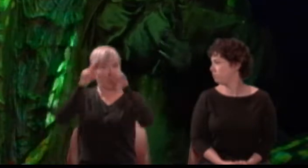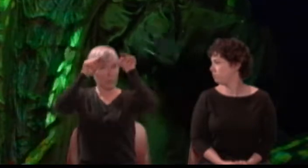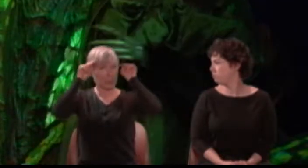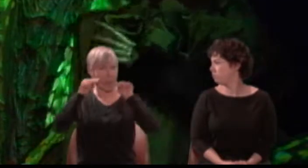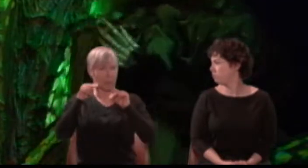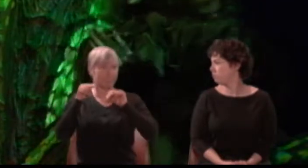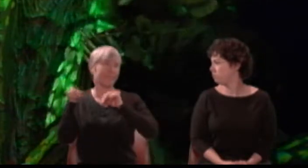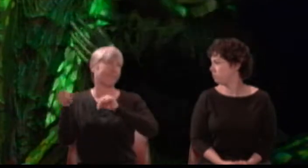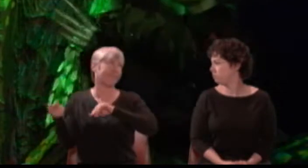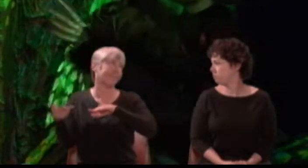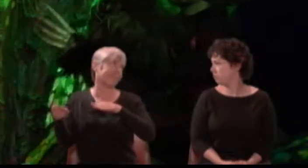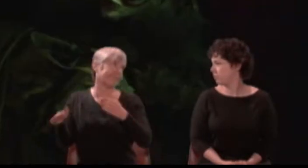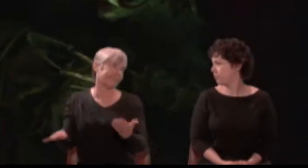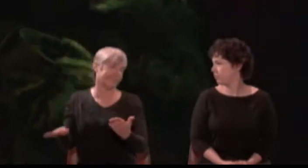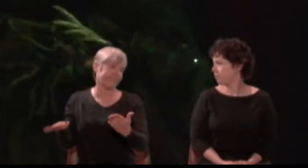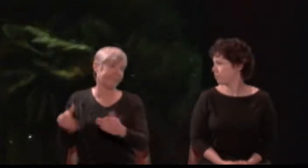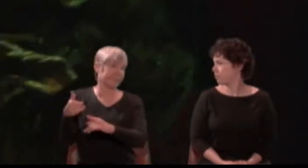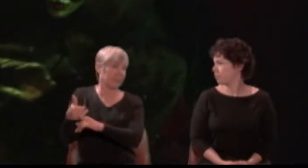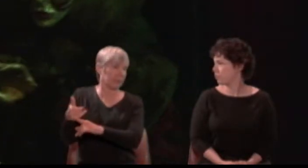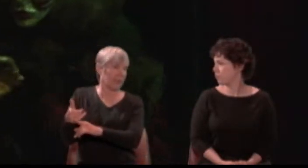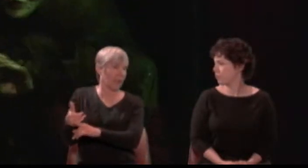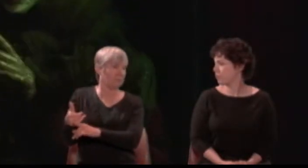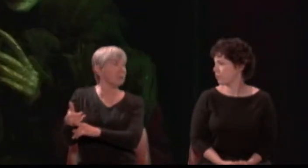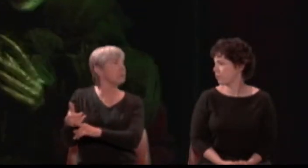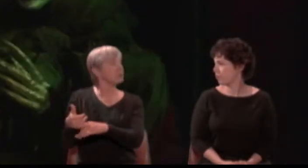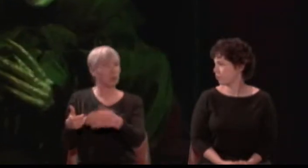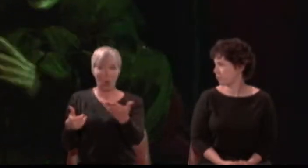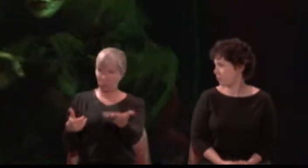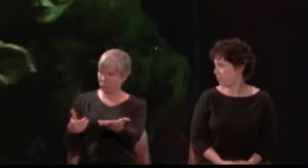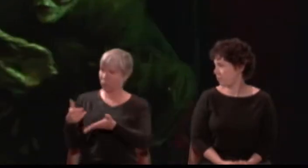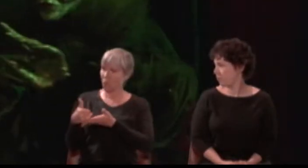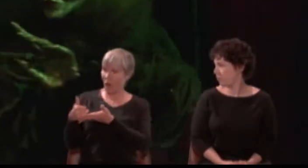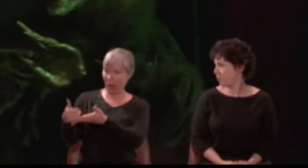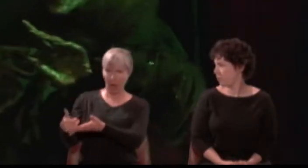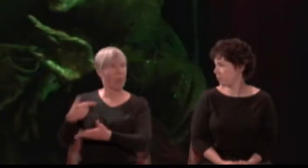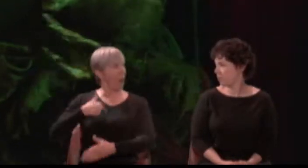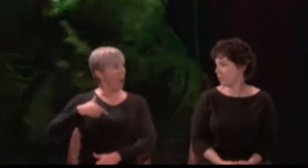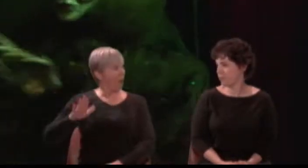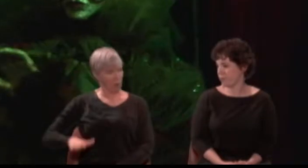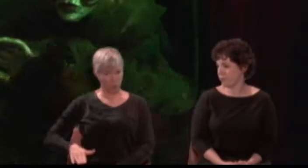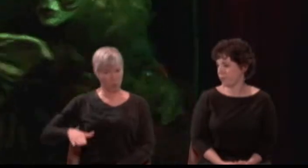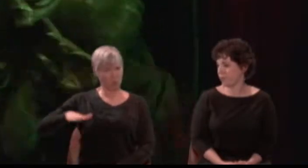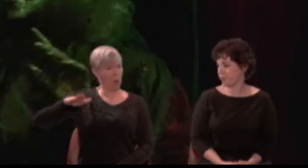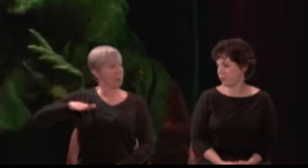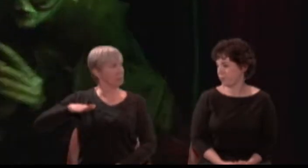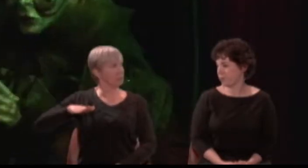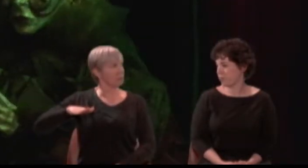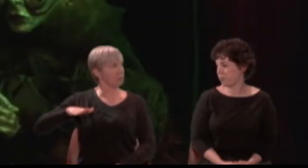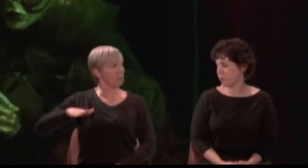And for her sake do I rear up her boy. And for her sake I will not part with him.